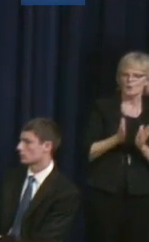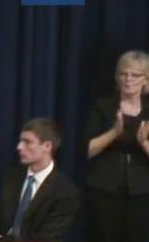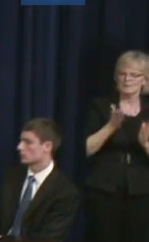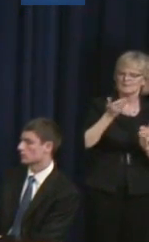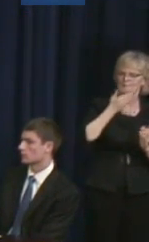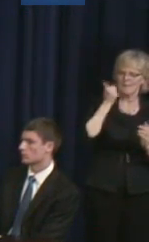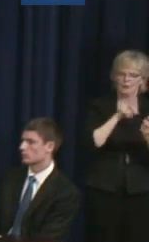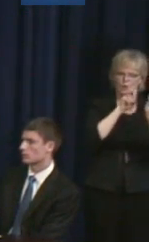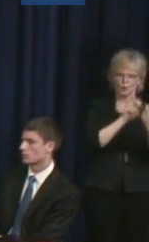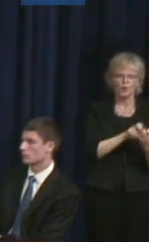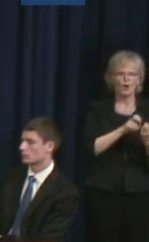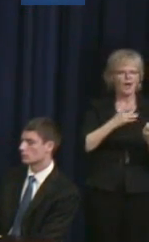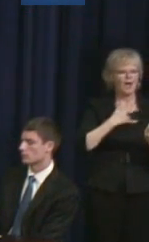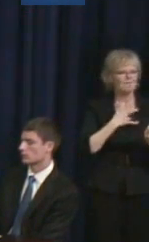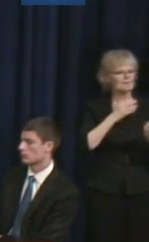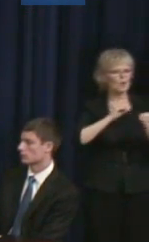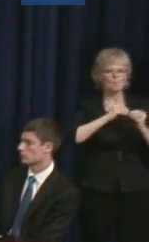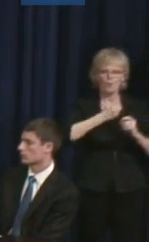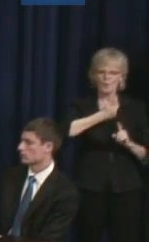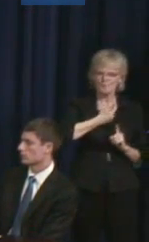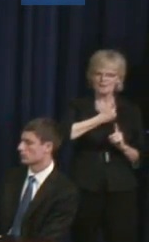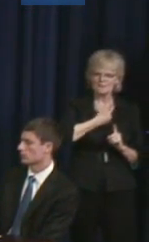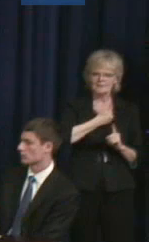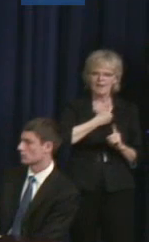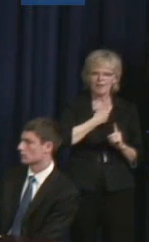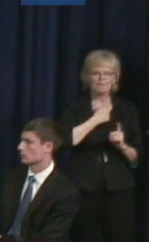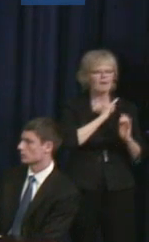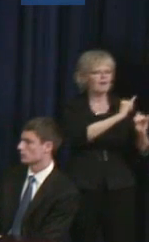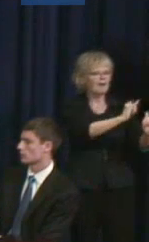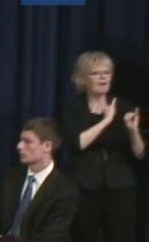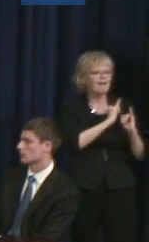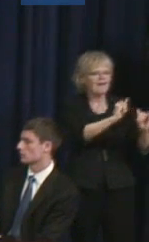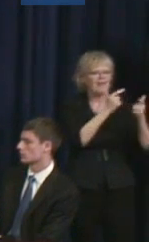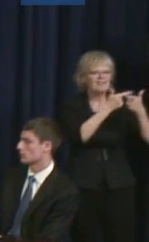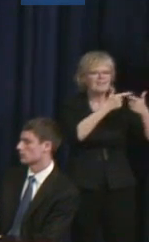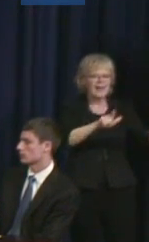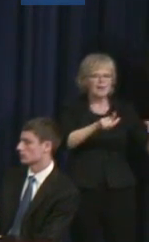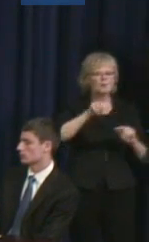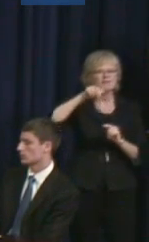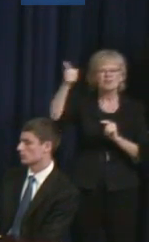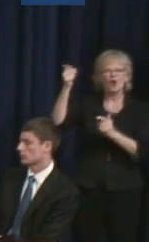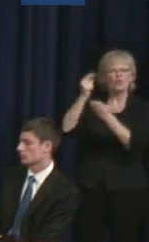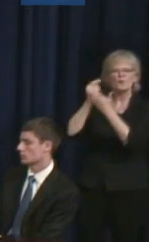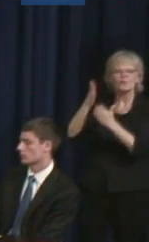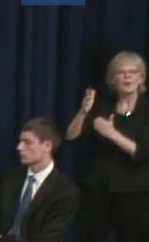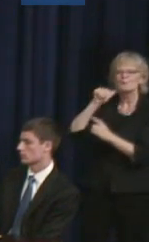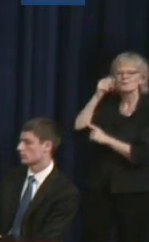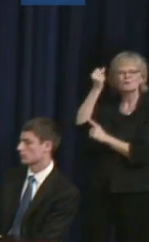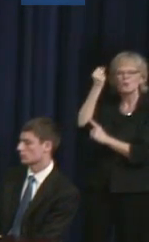I felt that I could use certain language that maybe other therapists wouldn't understand, and so that was